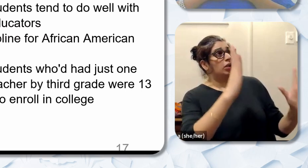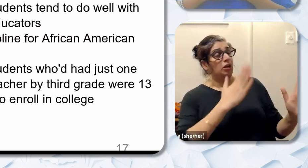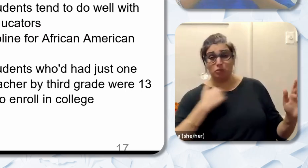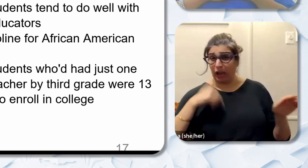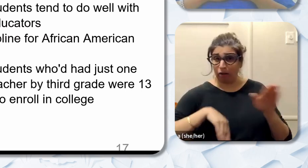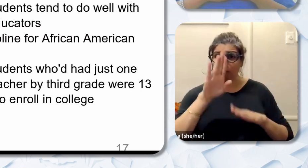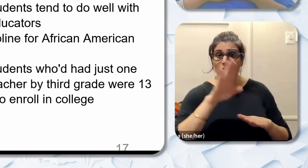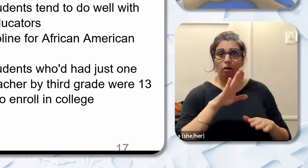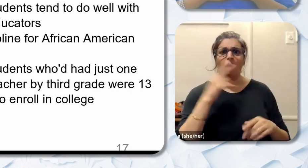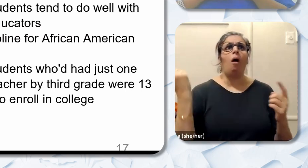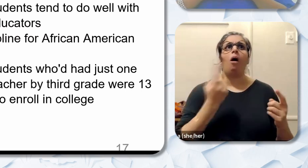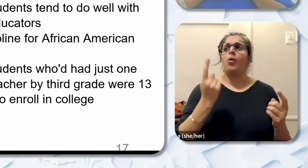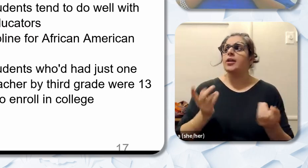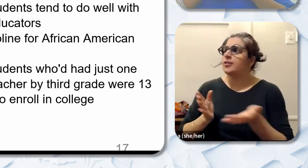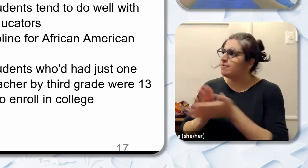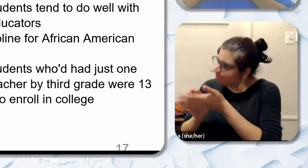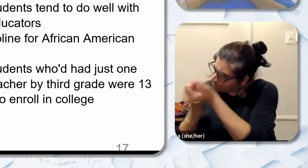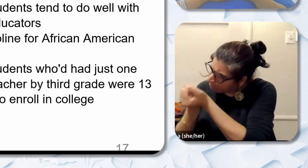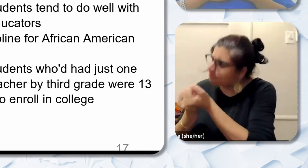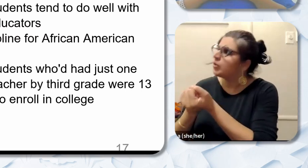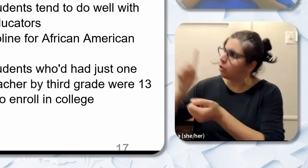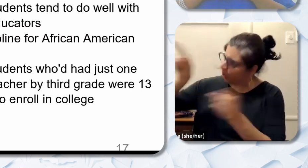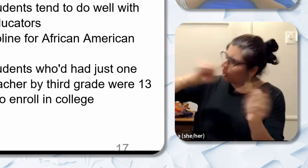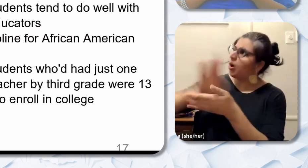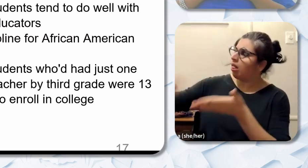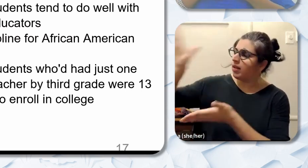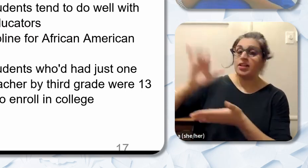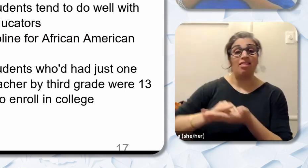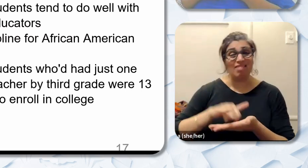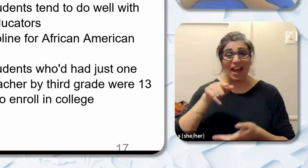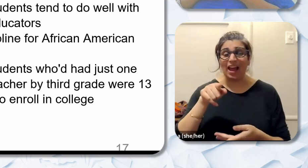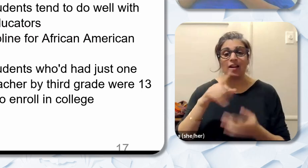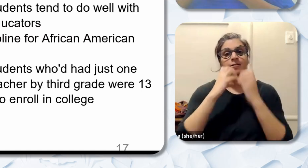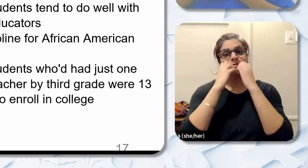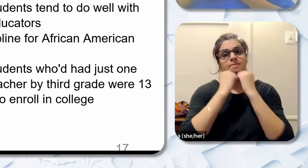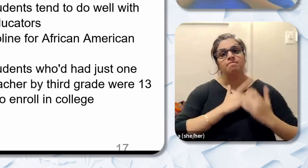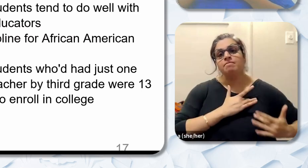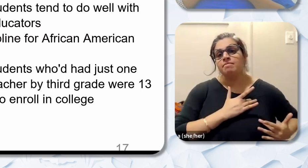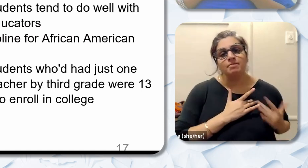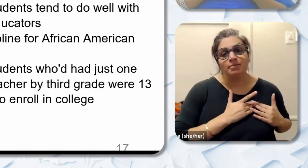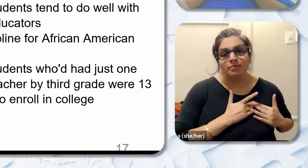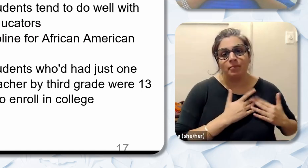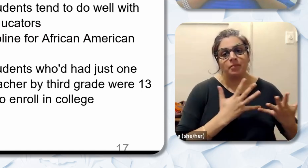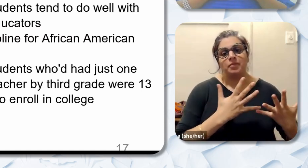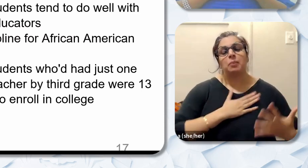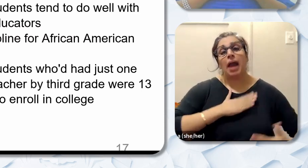To be something great. And those are warm fond memories I have of my own educational experience